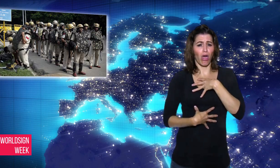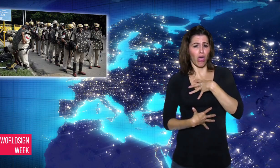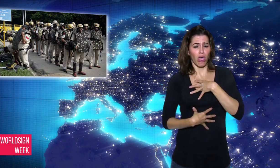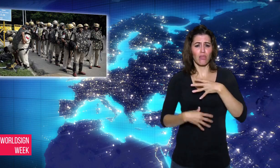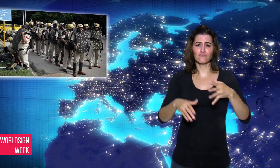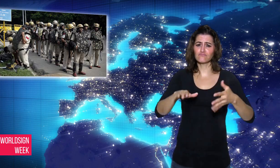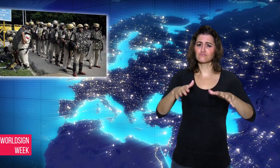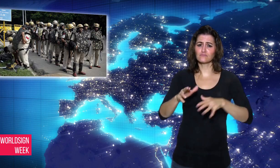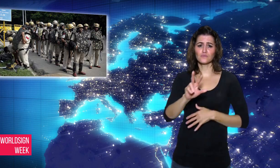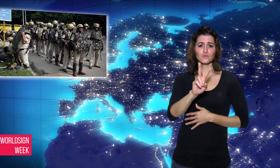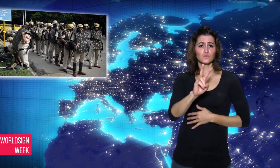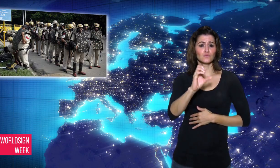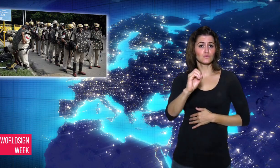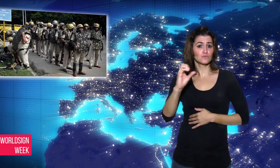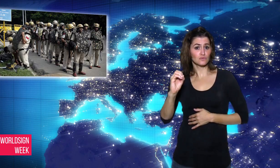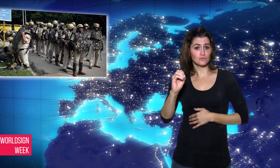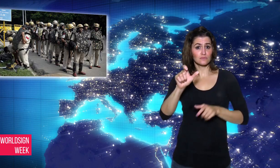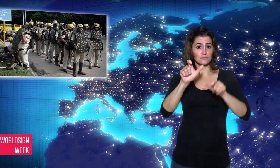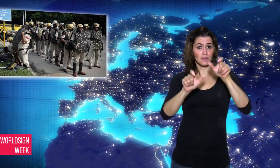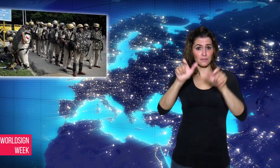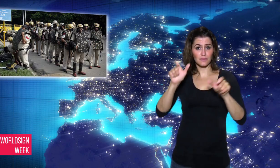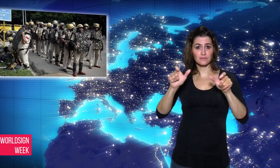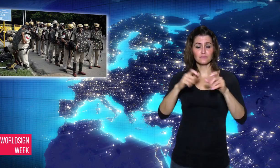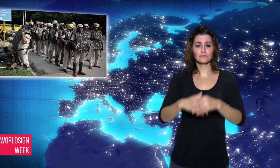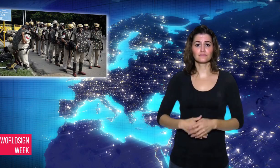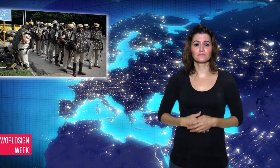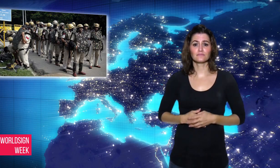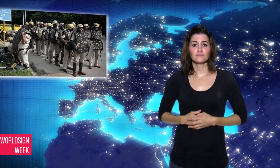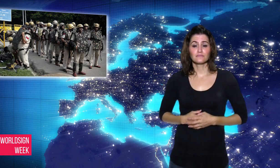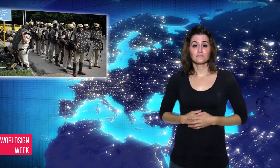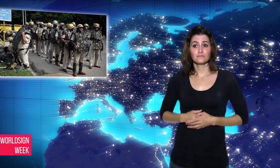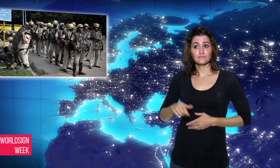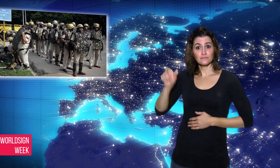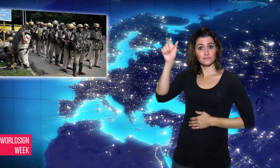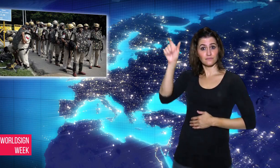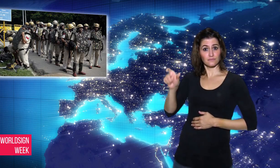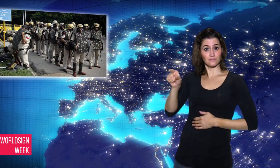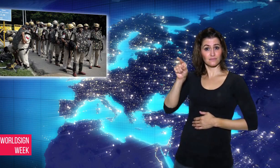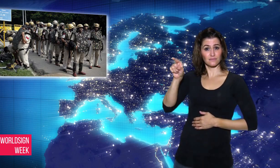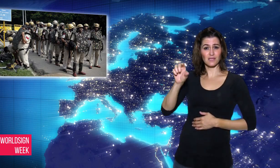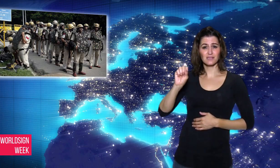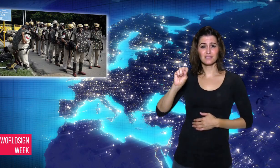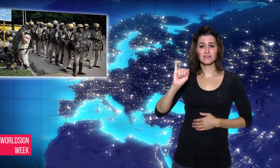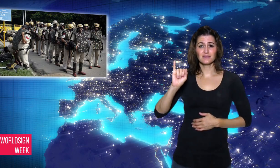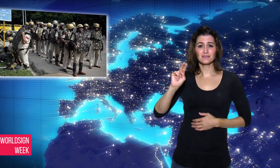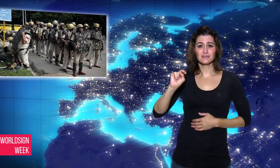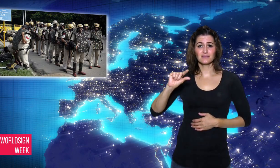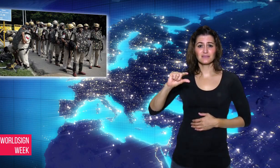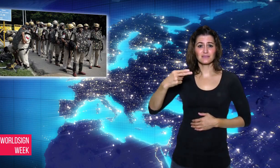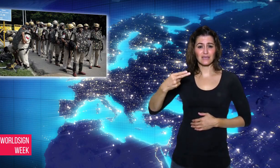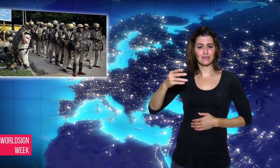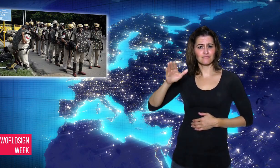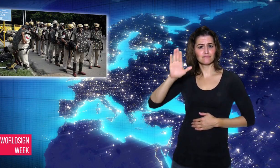Sauda - claims to have about 50 million